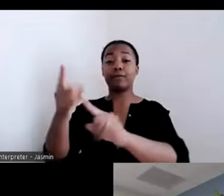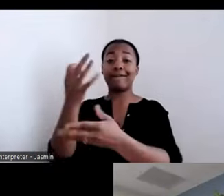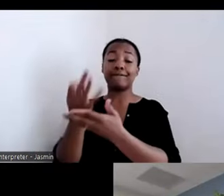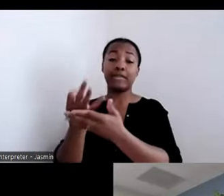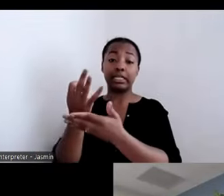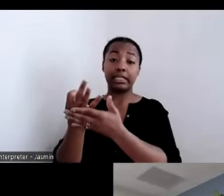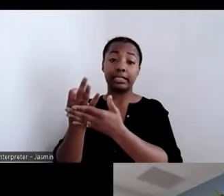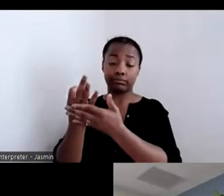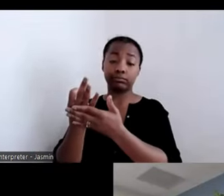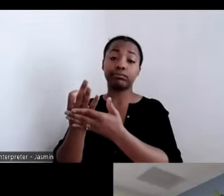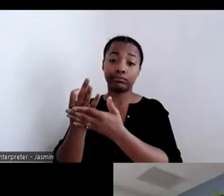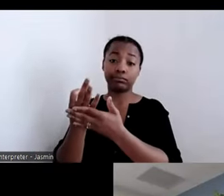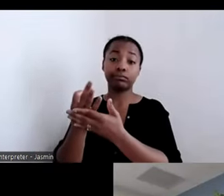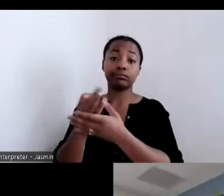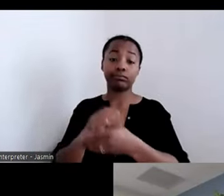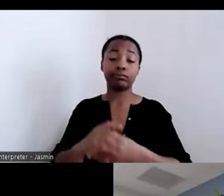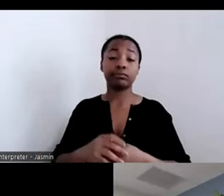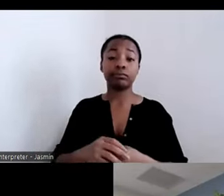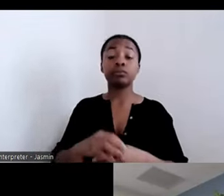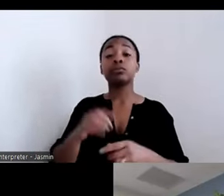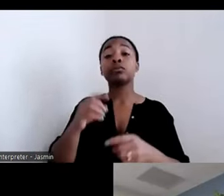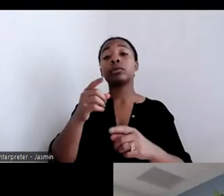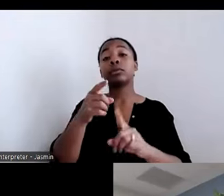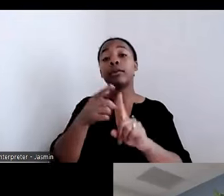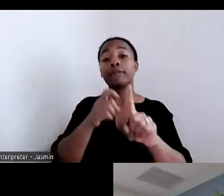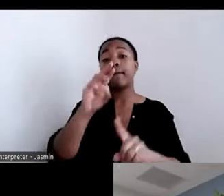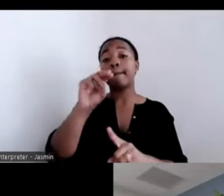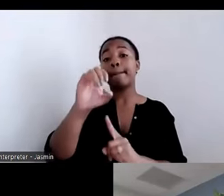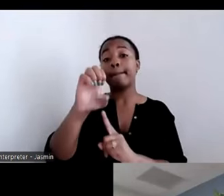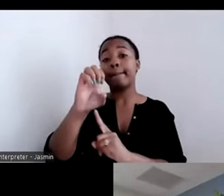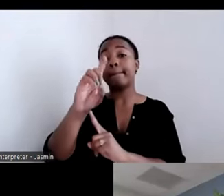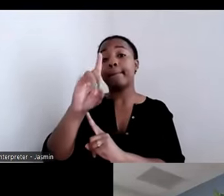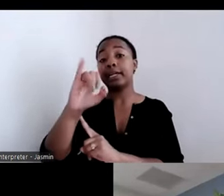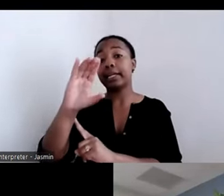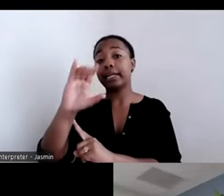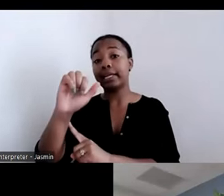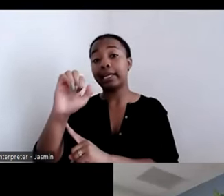Looking within Medicaid, service definitions for those opportunities, not everybody